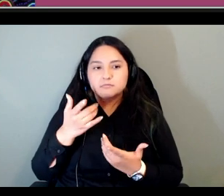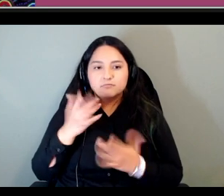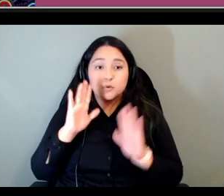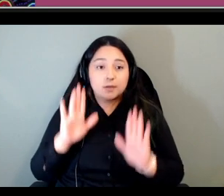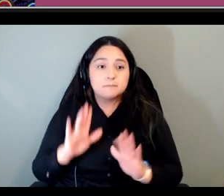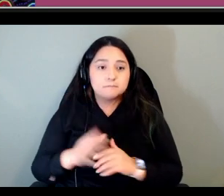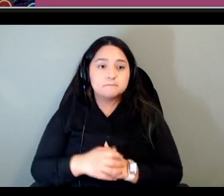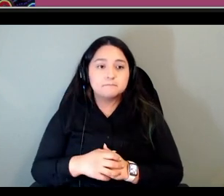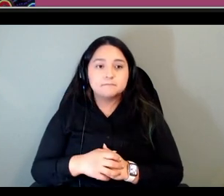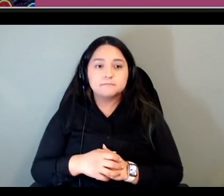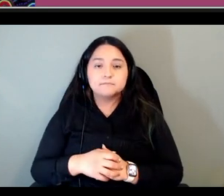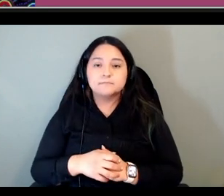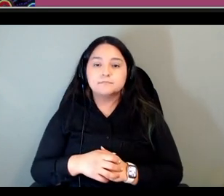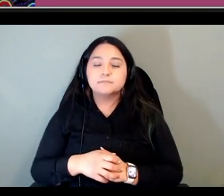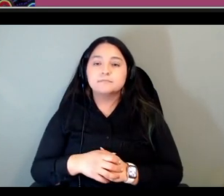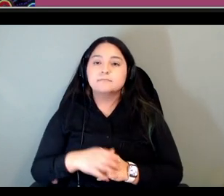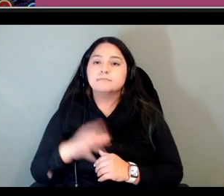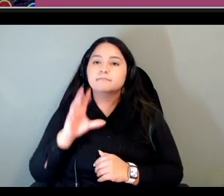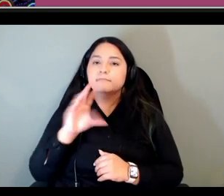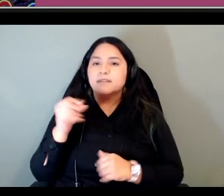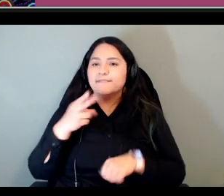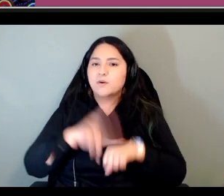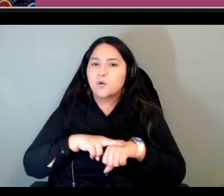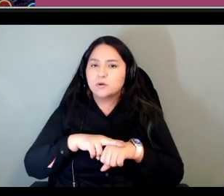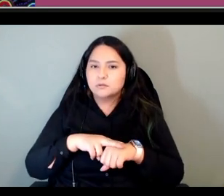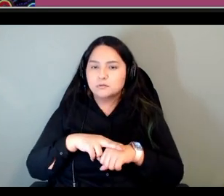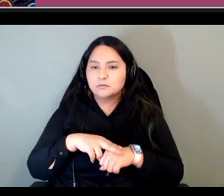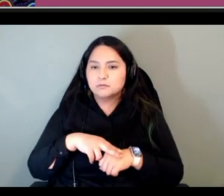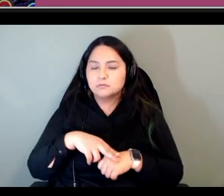and then of course always keep in mind that you once you finish your course you're going